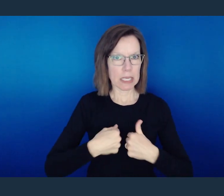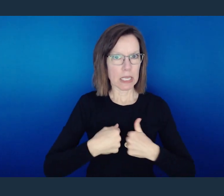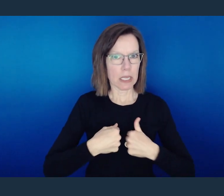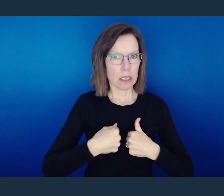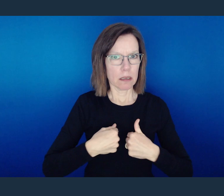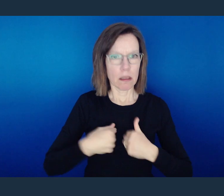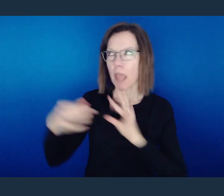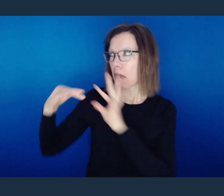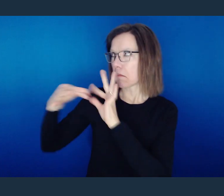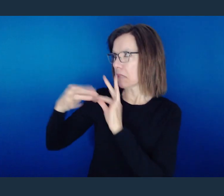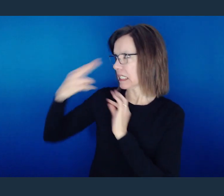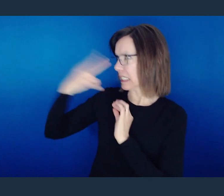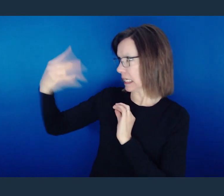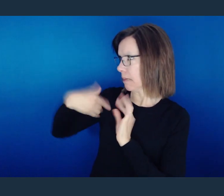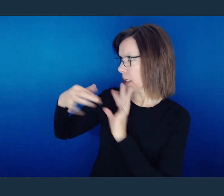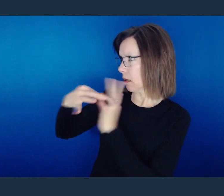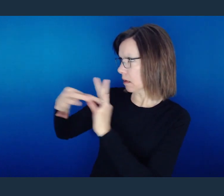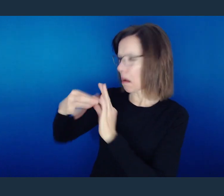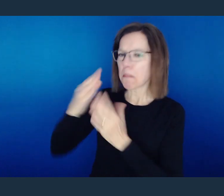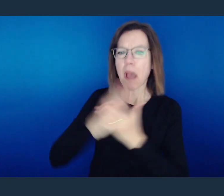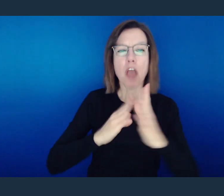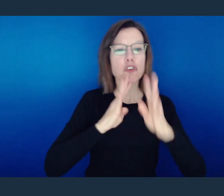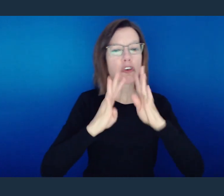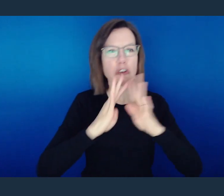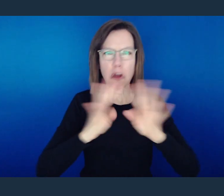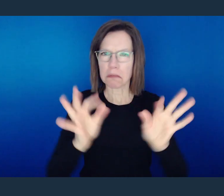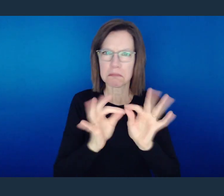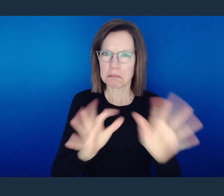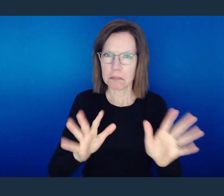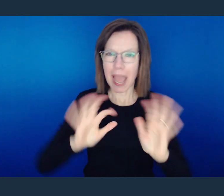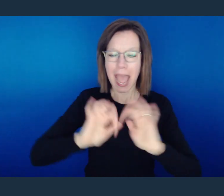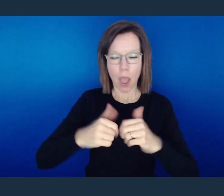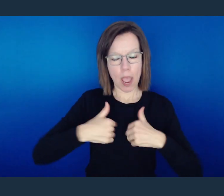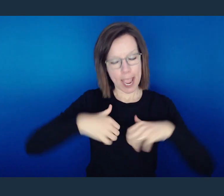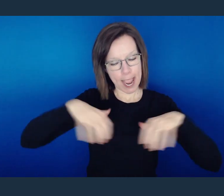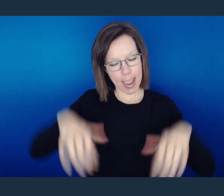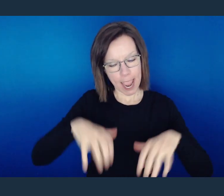have some affiliation by what you say, but he says the world will know us by our love.